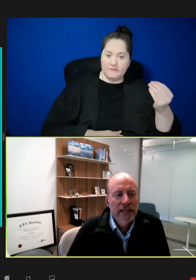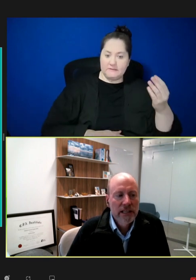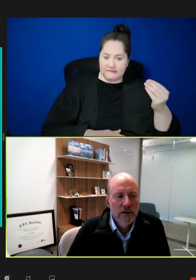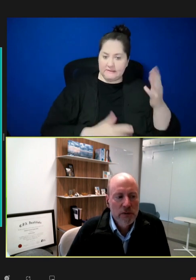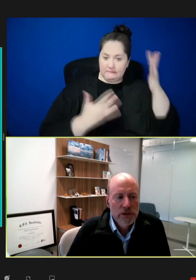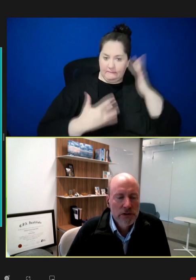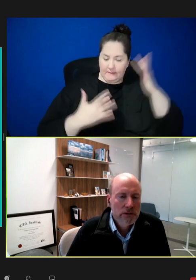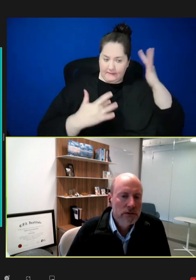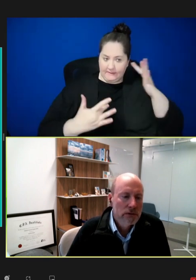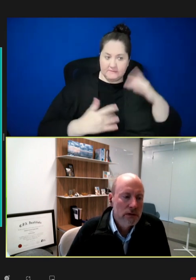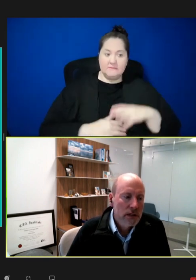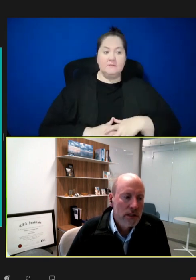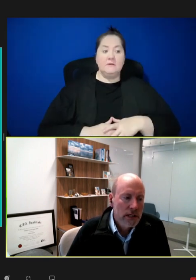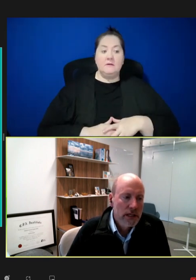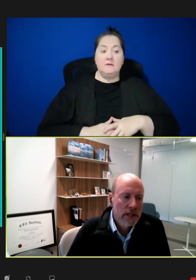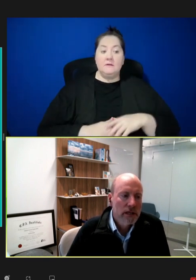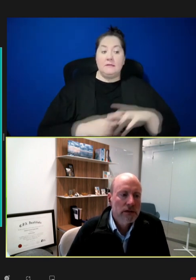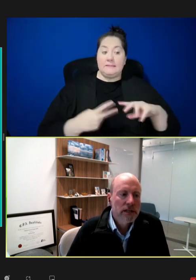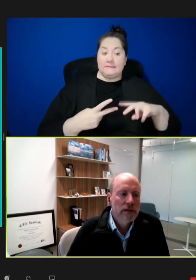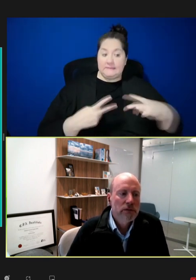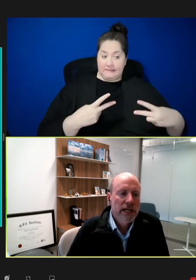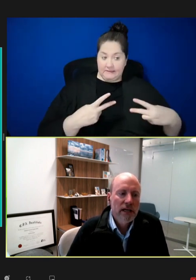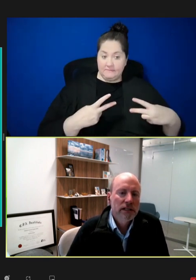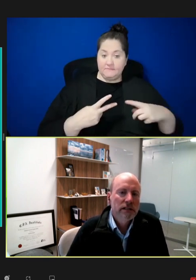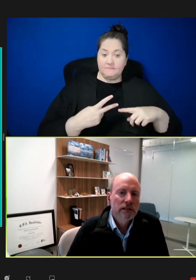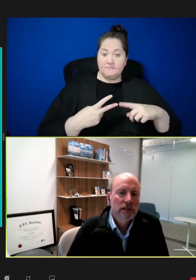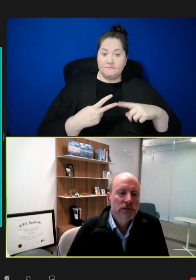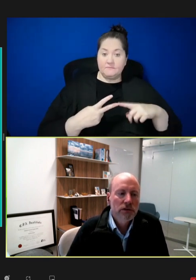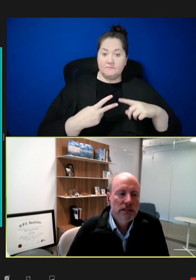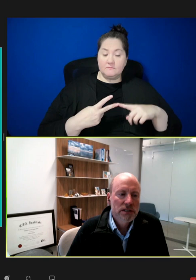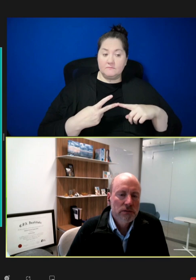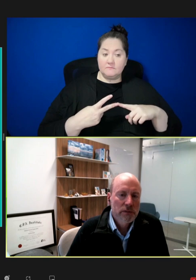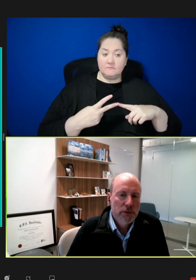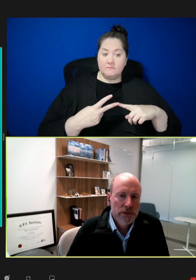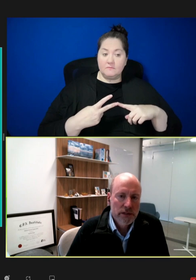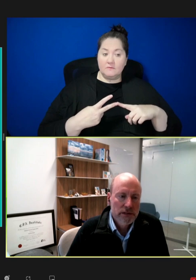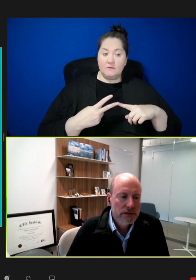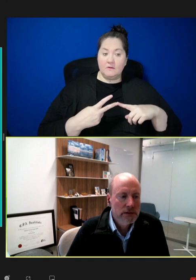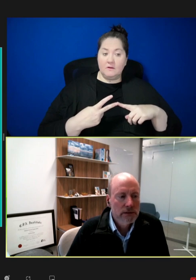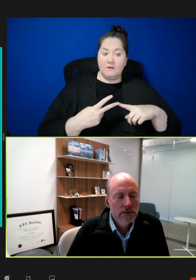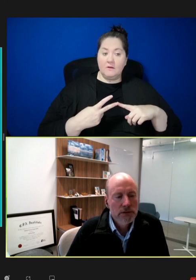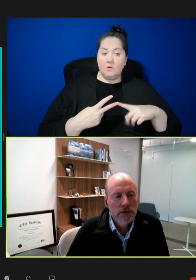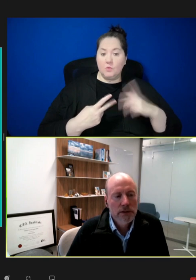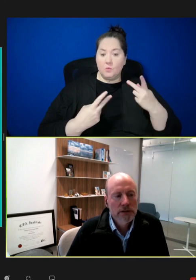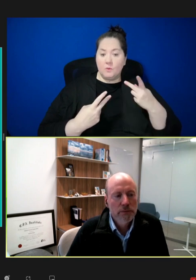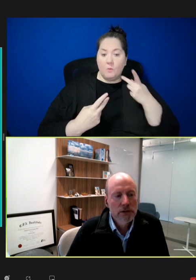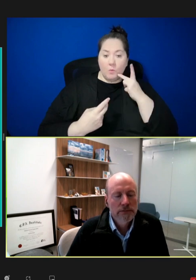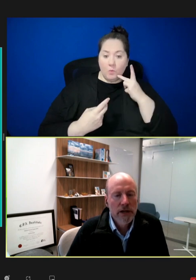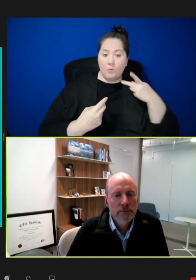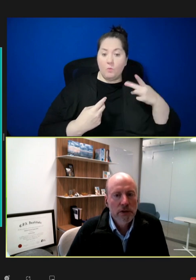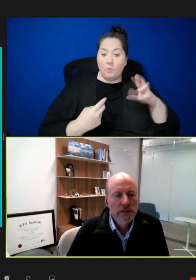And number two, the modality of choice is really proteins. So, either purified protein